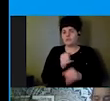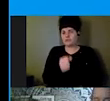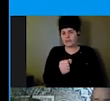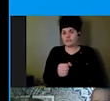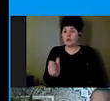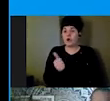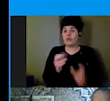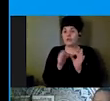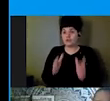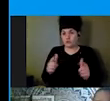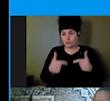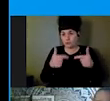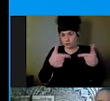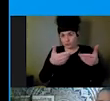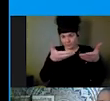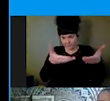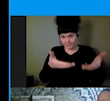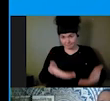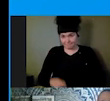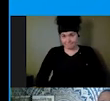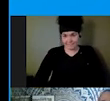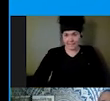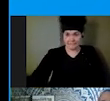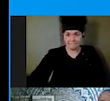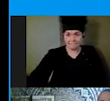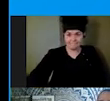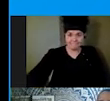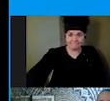non-governmental organizations do not have plans to ensure personal attendant services